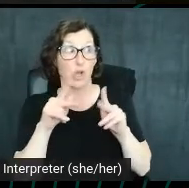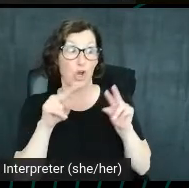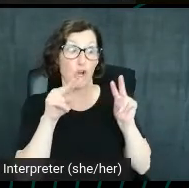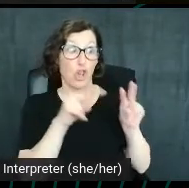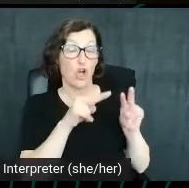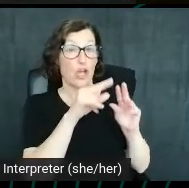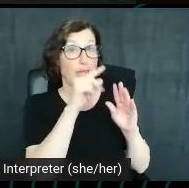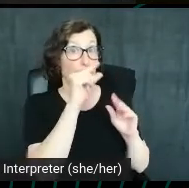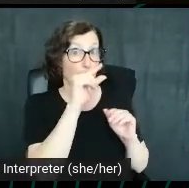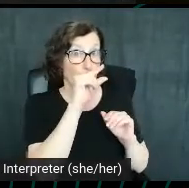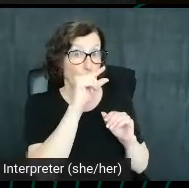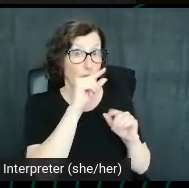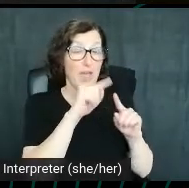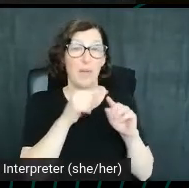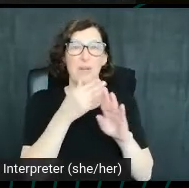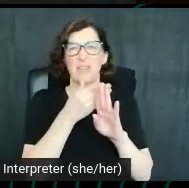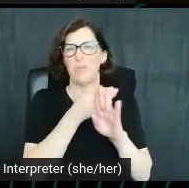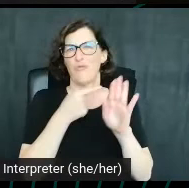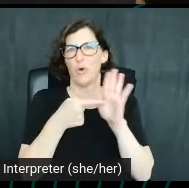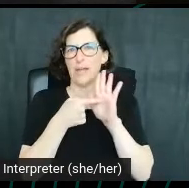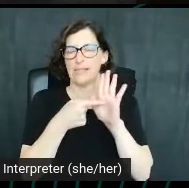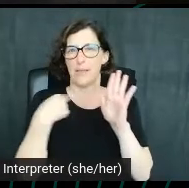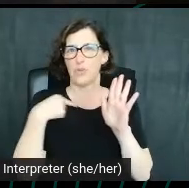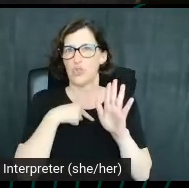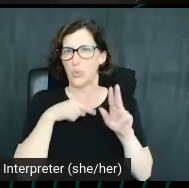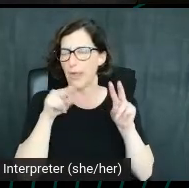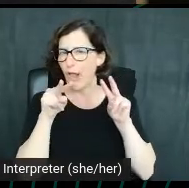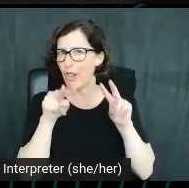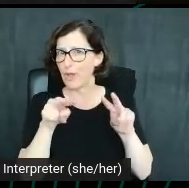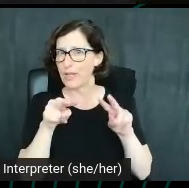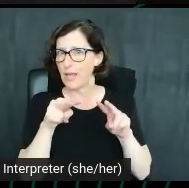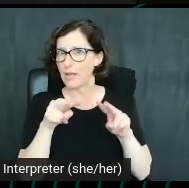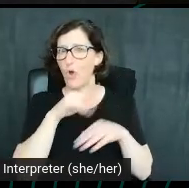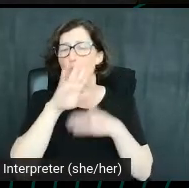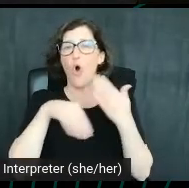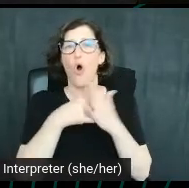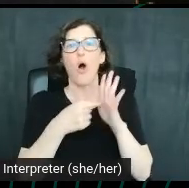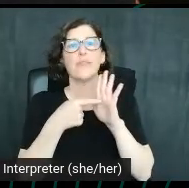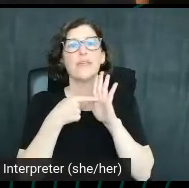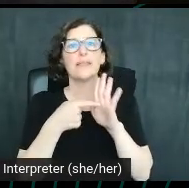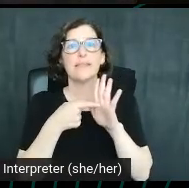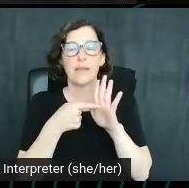But the previous examples we were just looking at, both of those, all those examples will feed in to make a decent video